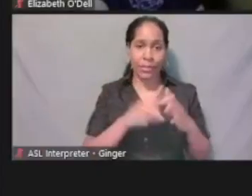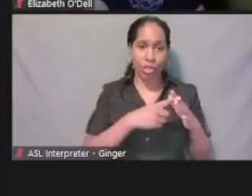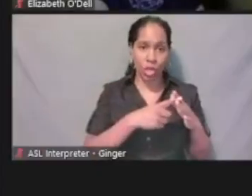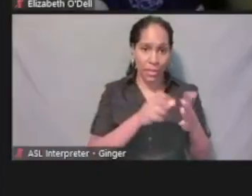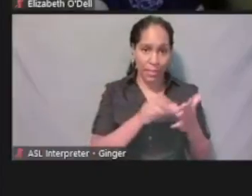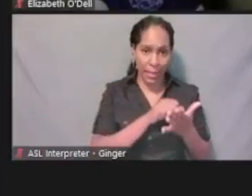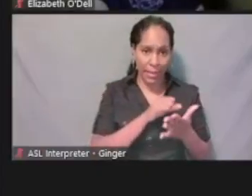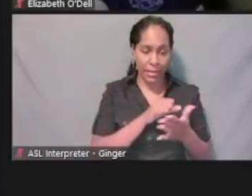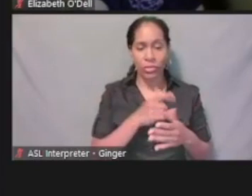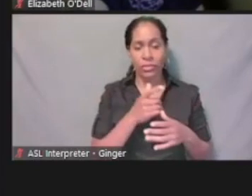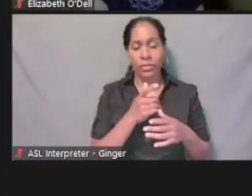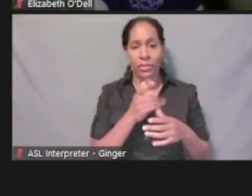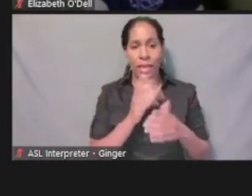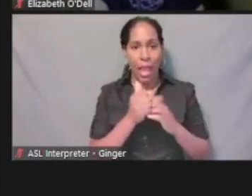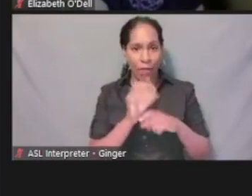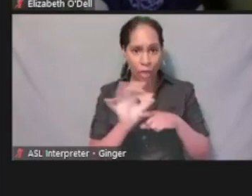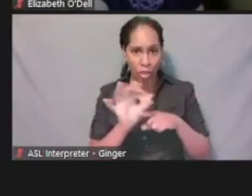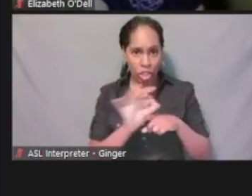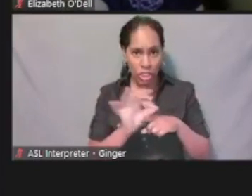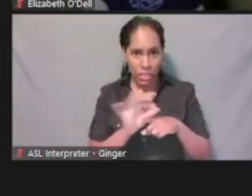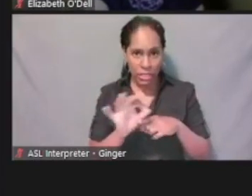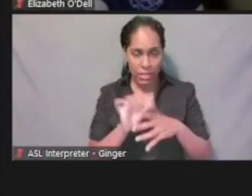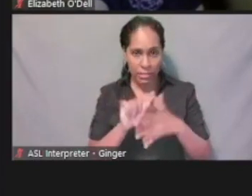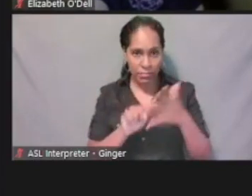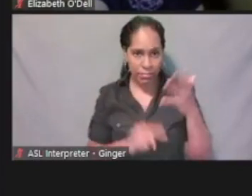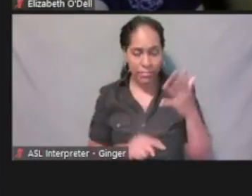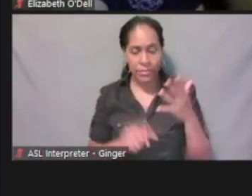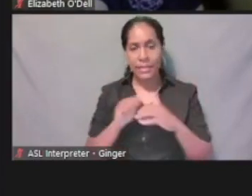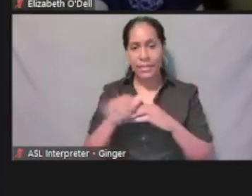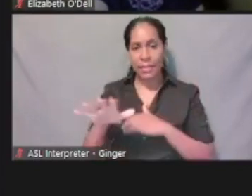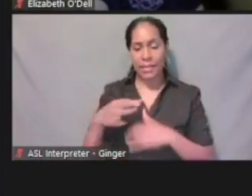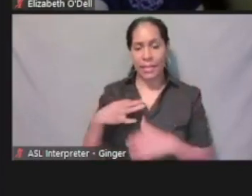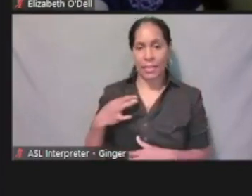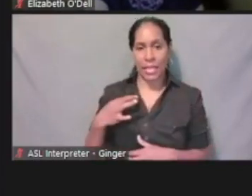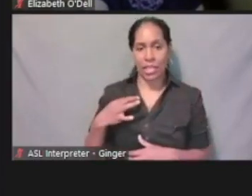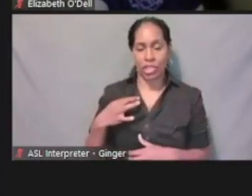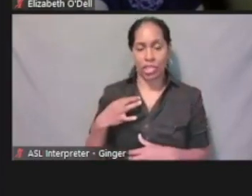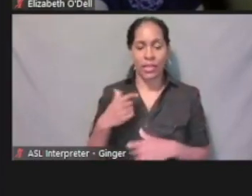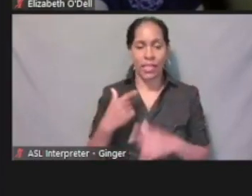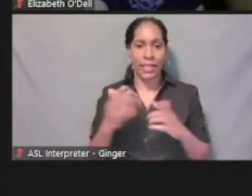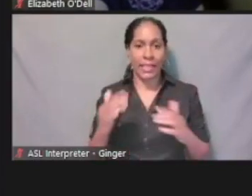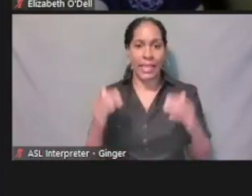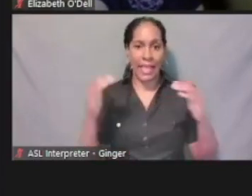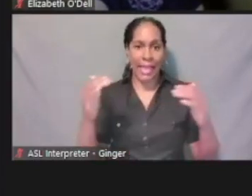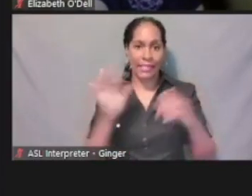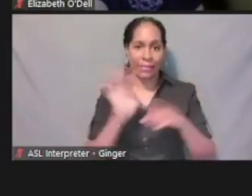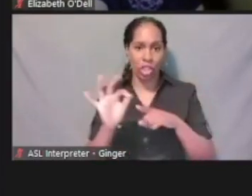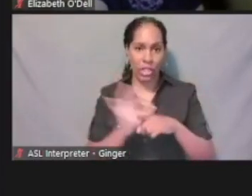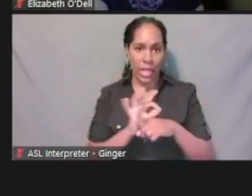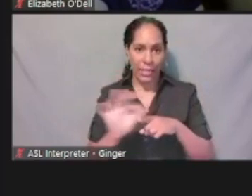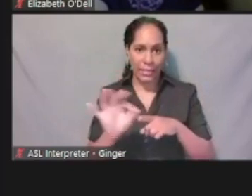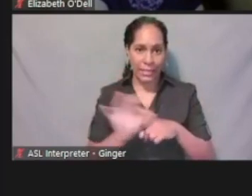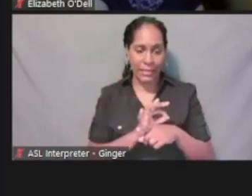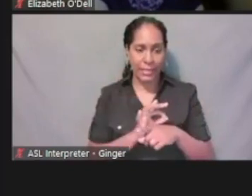the functionality there, submitting an application, and then the enhanced functionality of uploading documents,